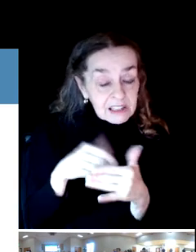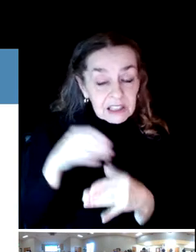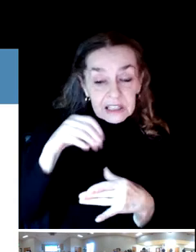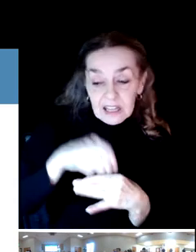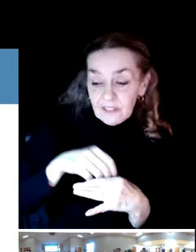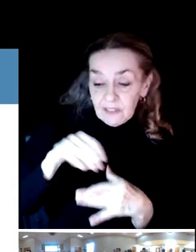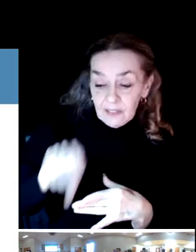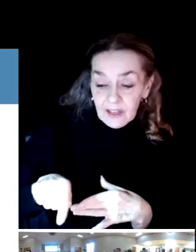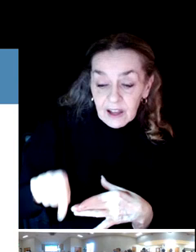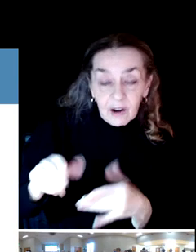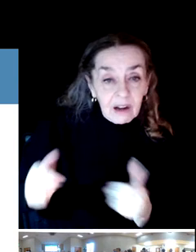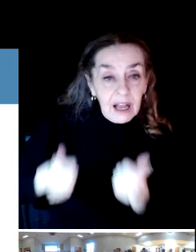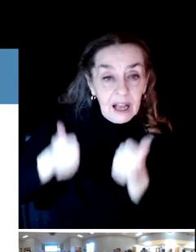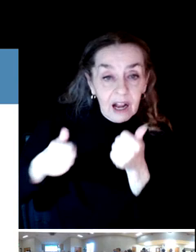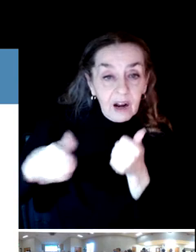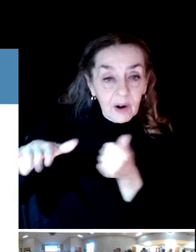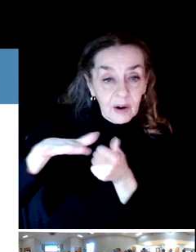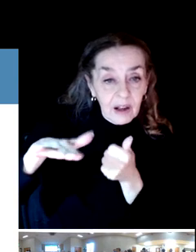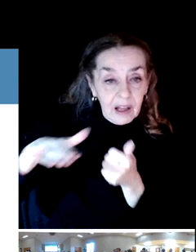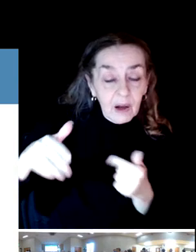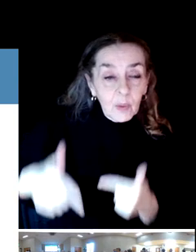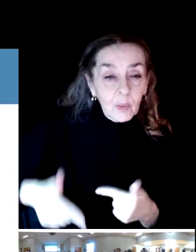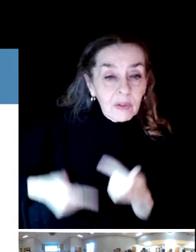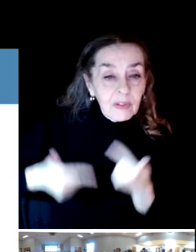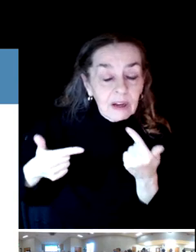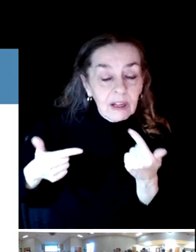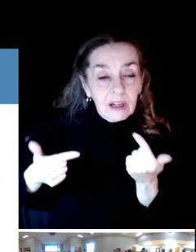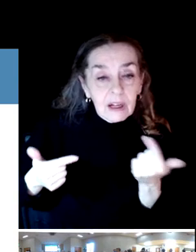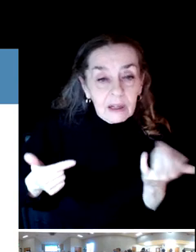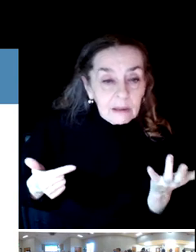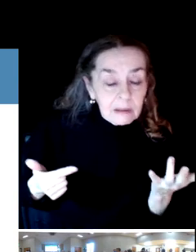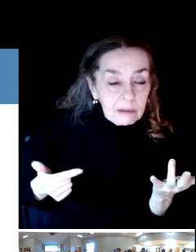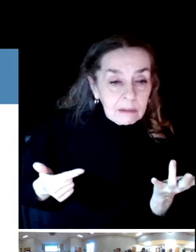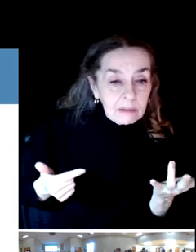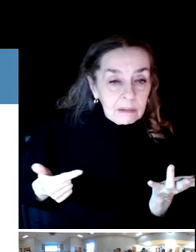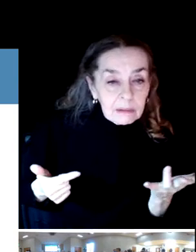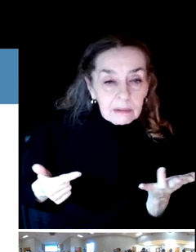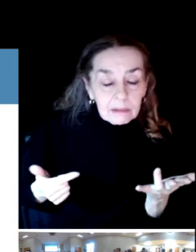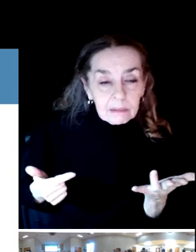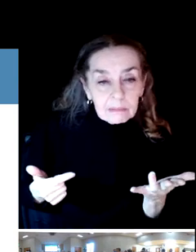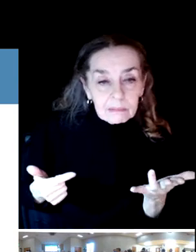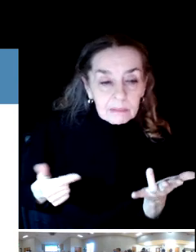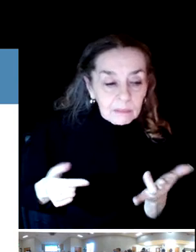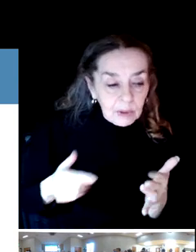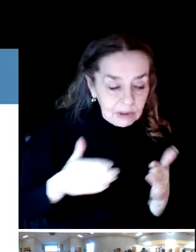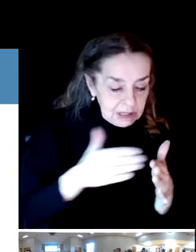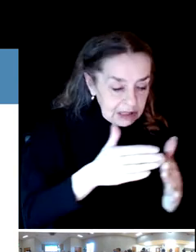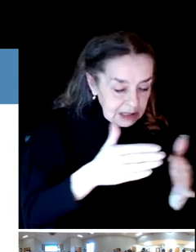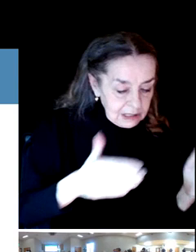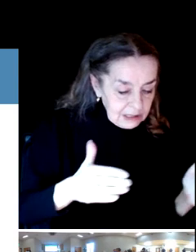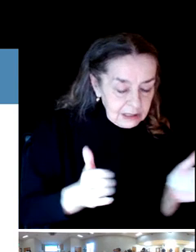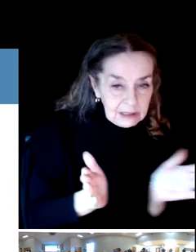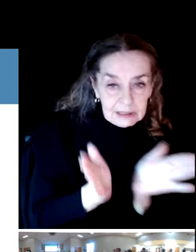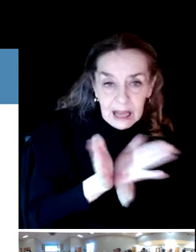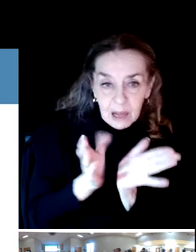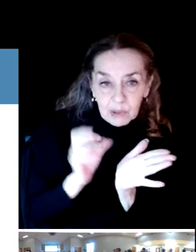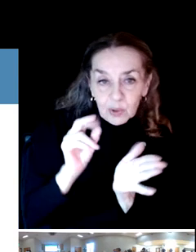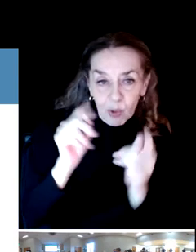Is there a gap between where a diamond or a rectangle athletic field is and where are these young people live?